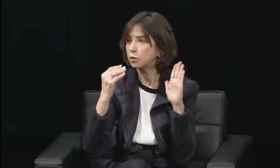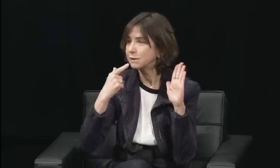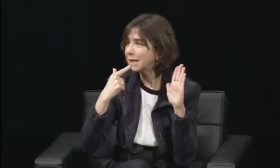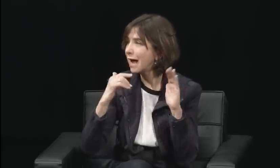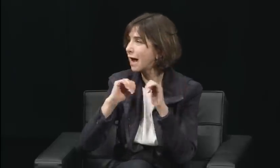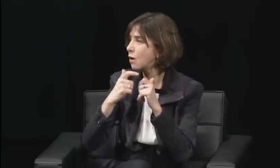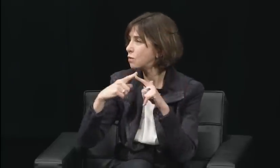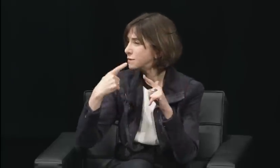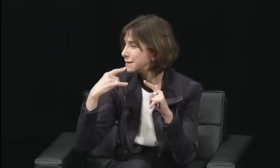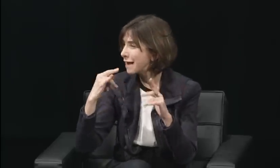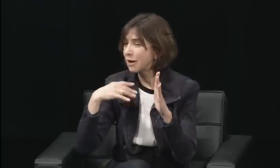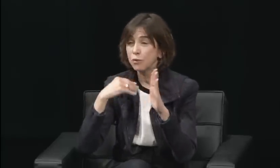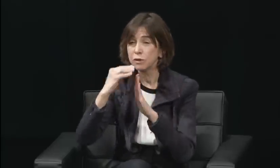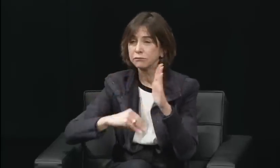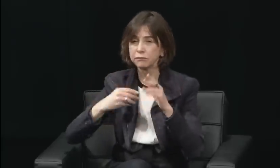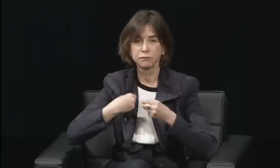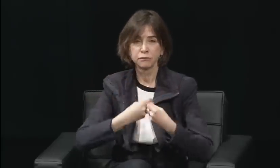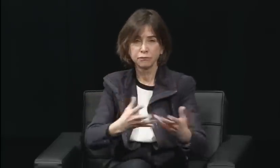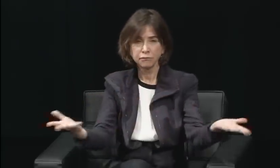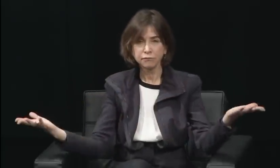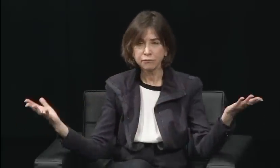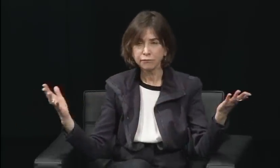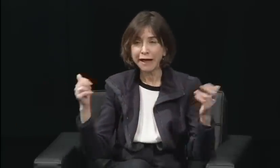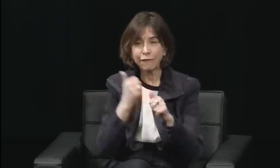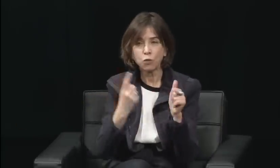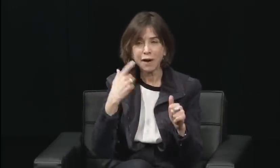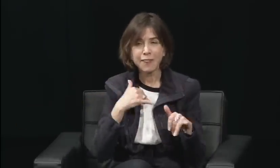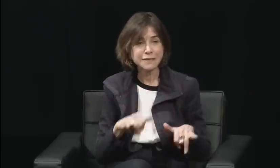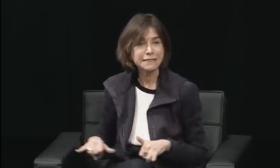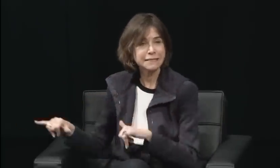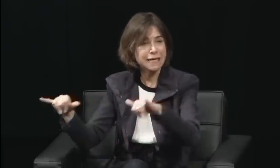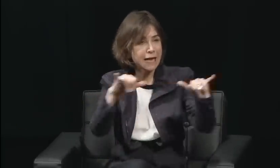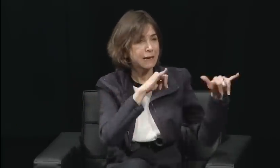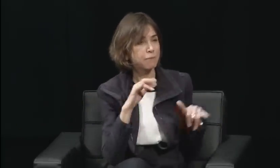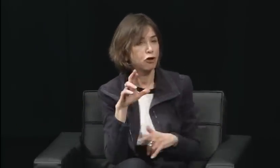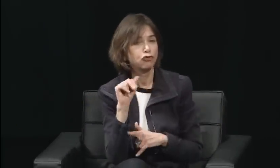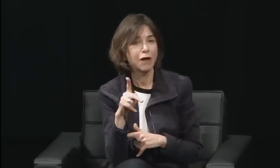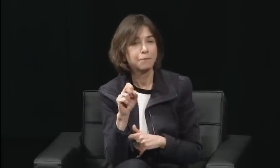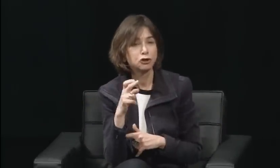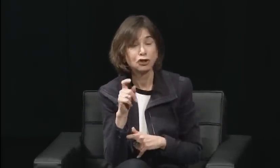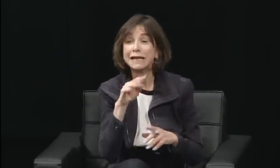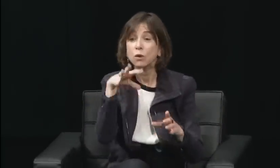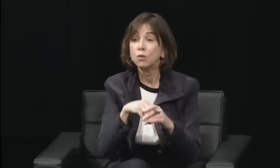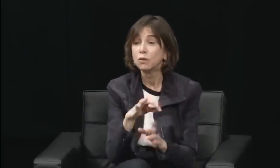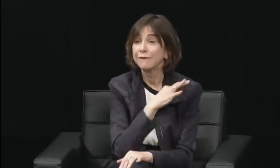You all remember the "Nightline" interview with Greg,